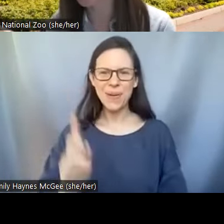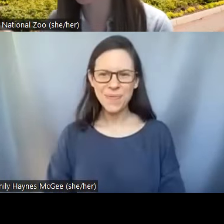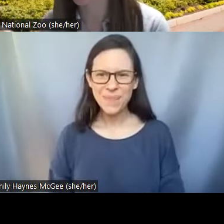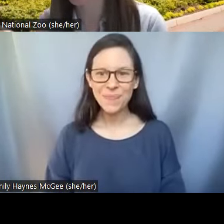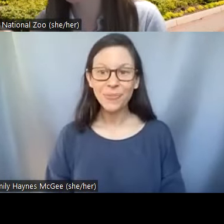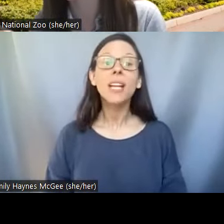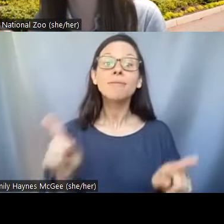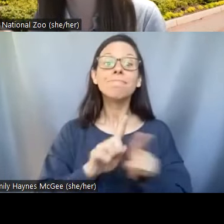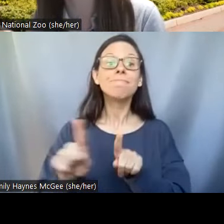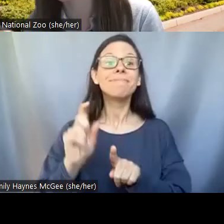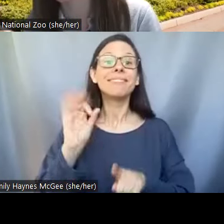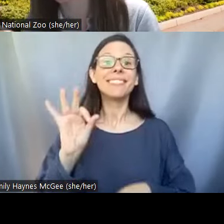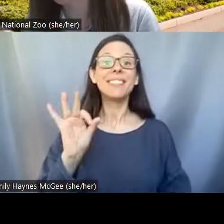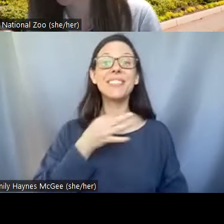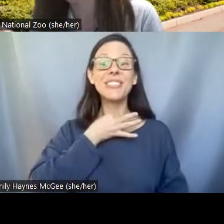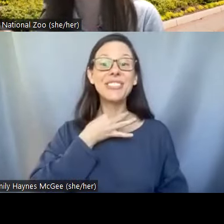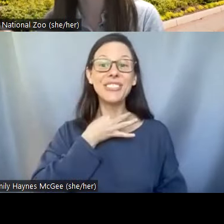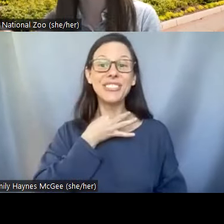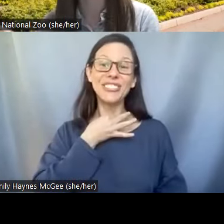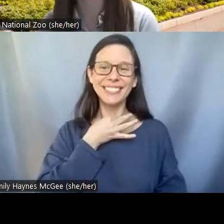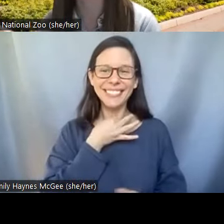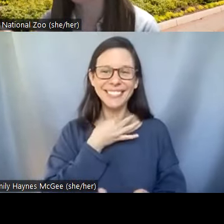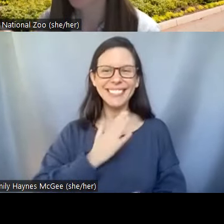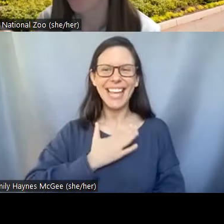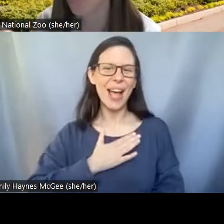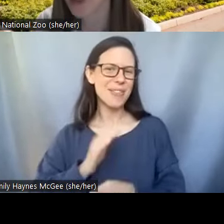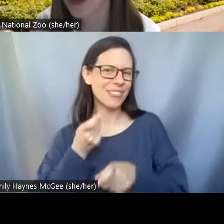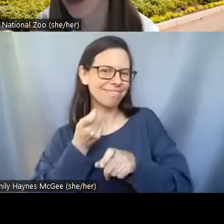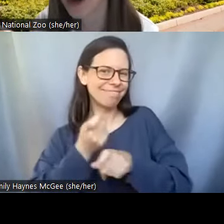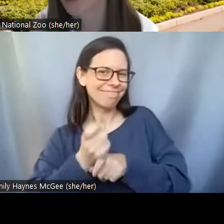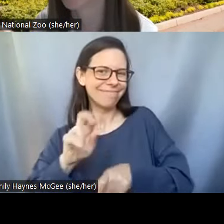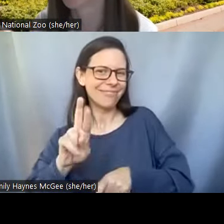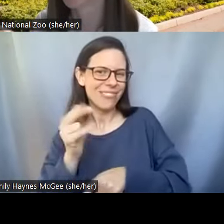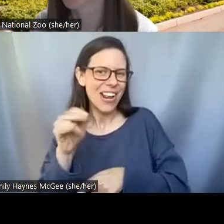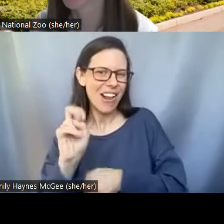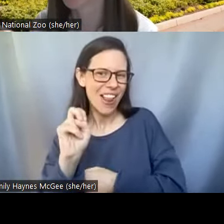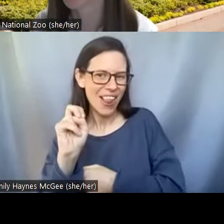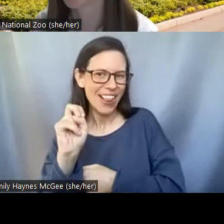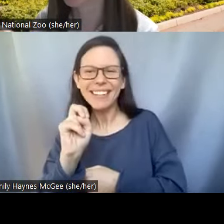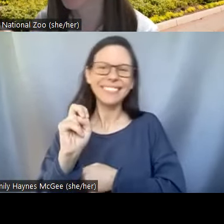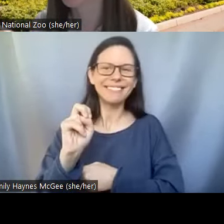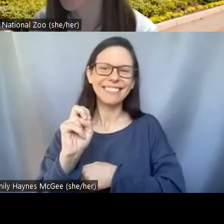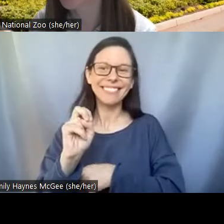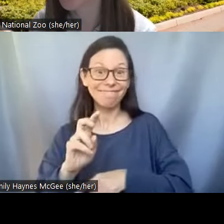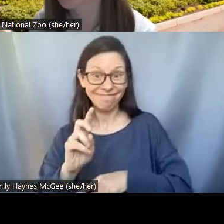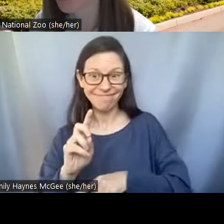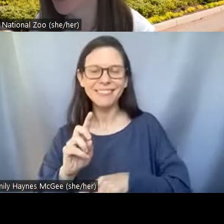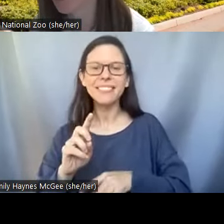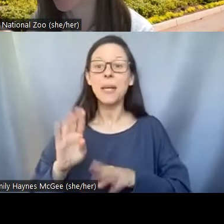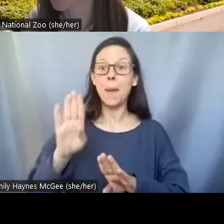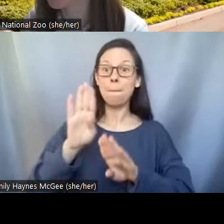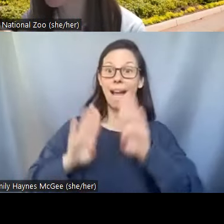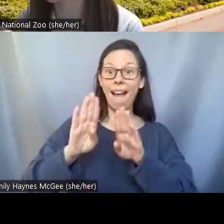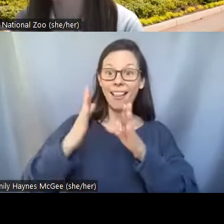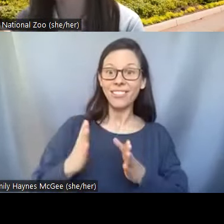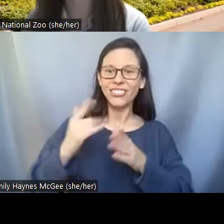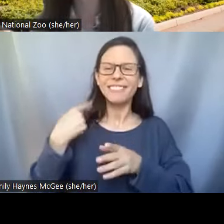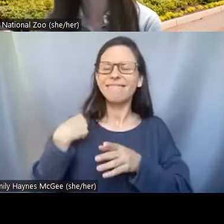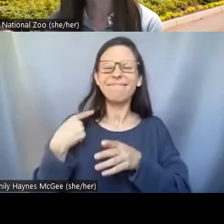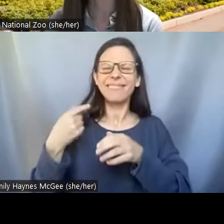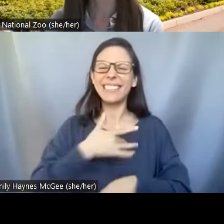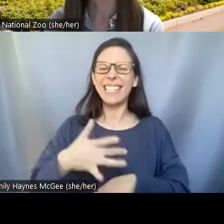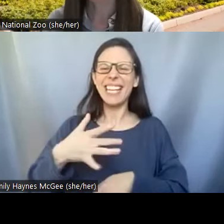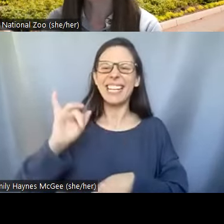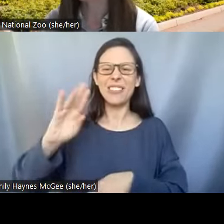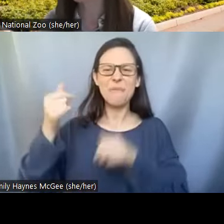could guess the answer for our riddle, where um what do biologists post on instagram? Will you